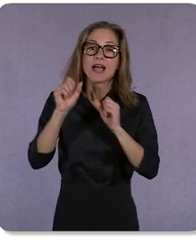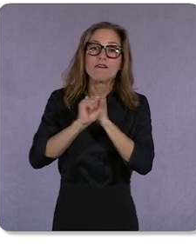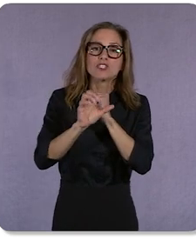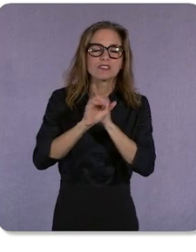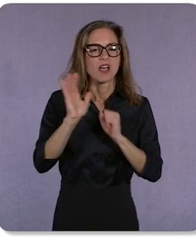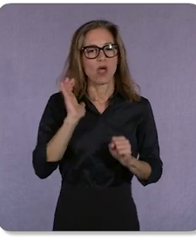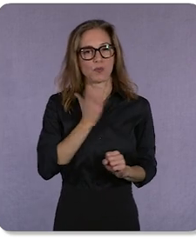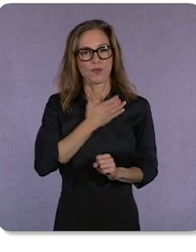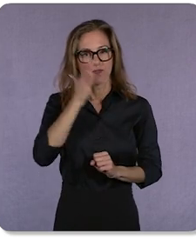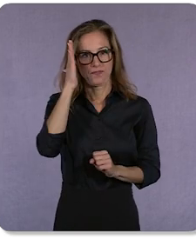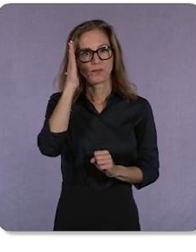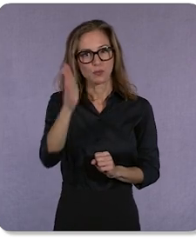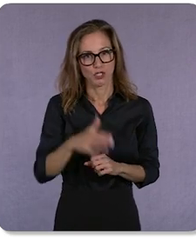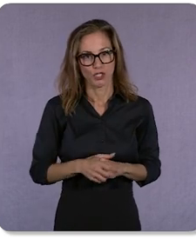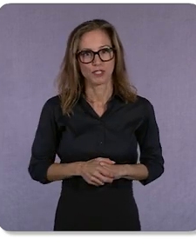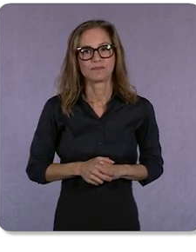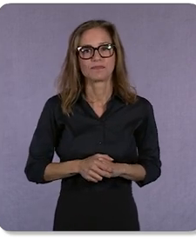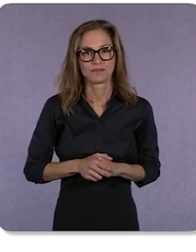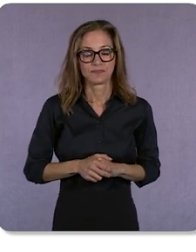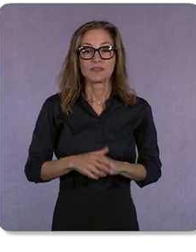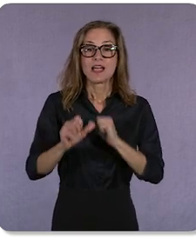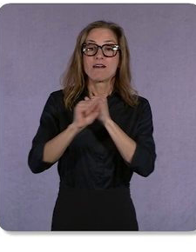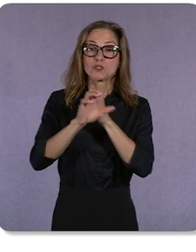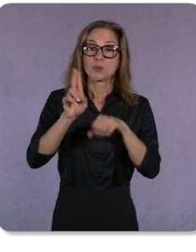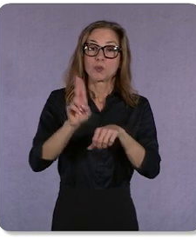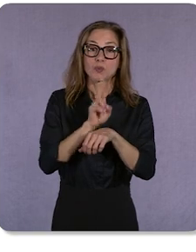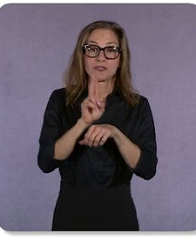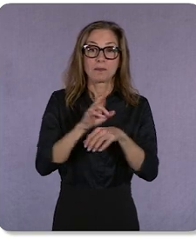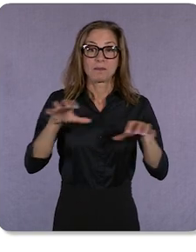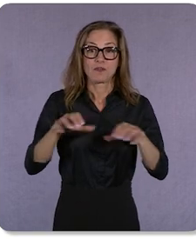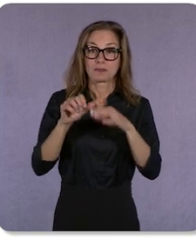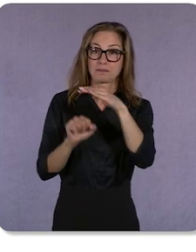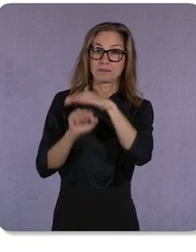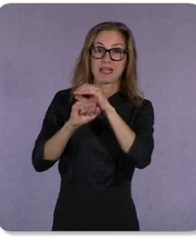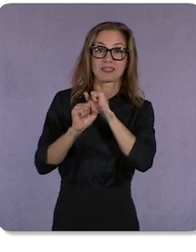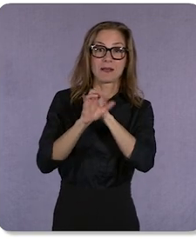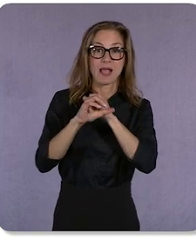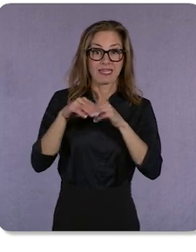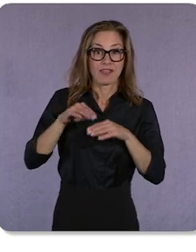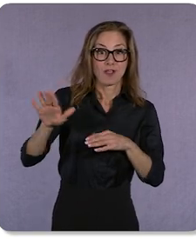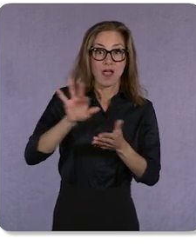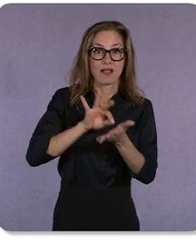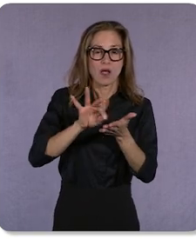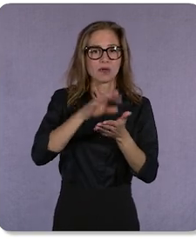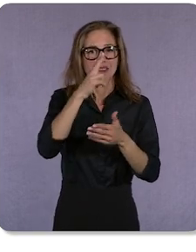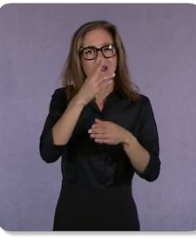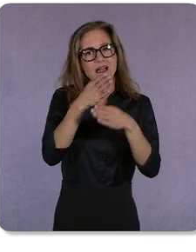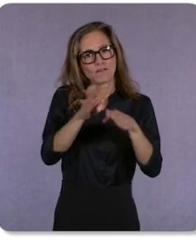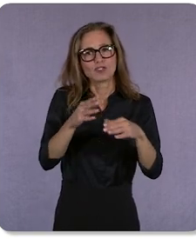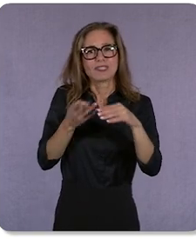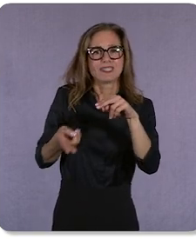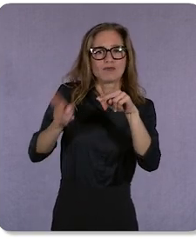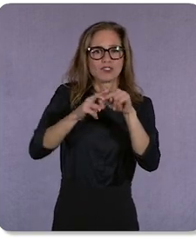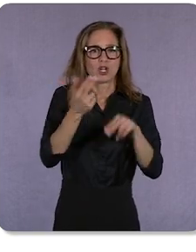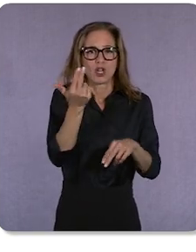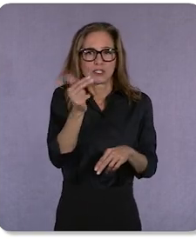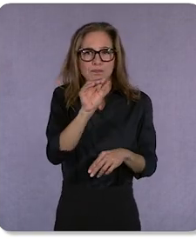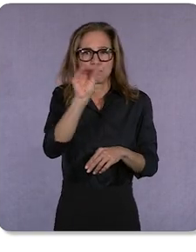Advertisers that use Performance Max in their account on average see 13% more total incremental